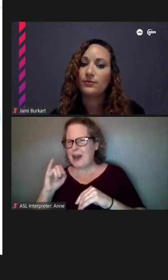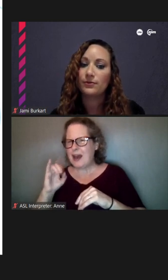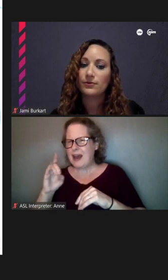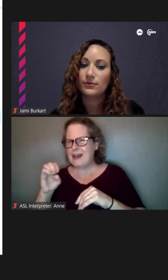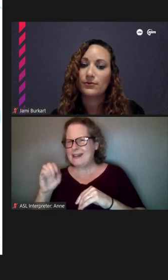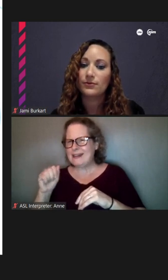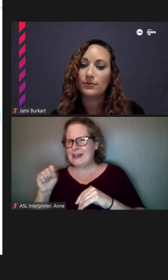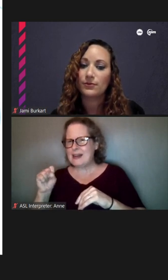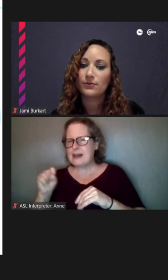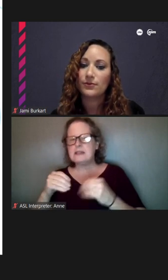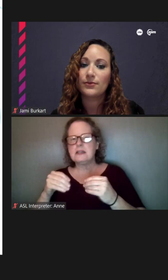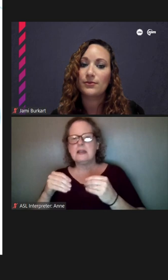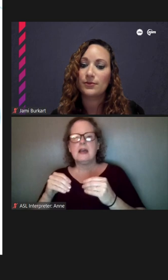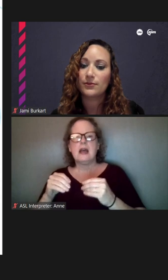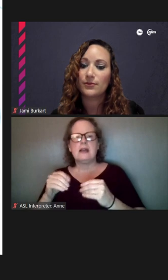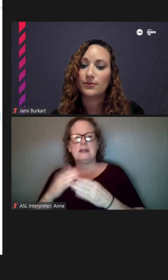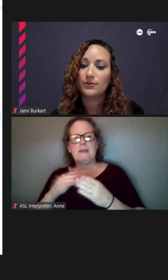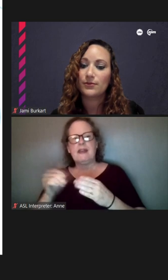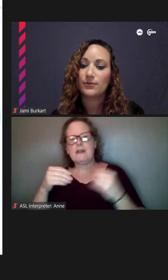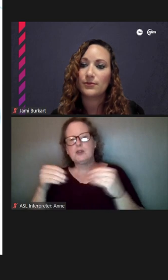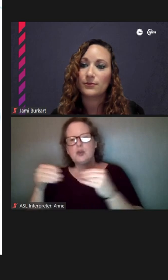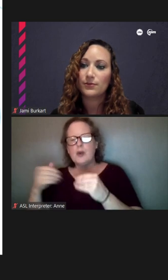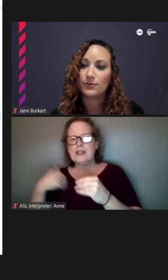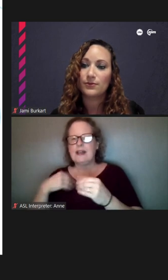ambiance and visual to walk up and down Argyle